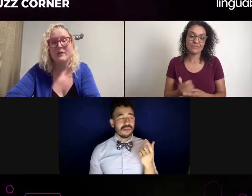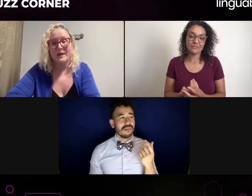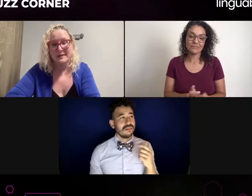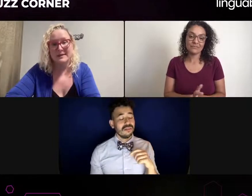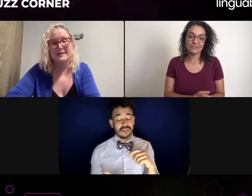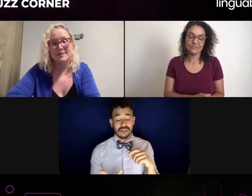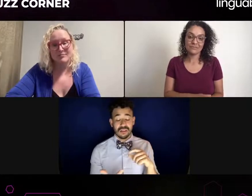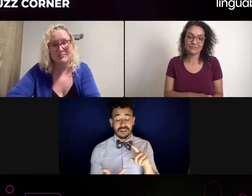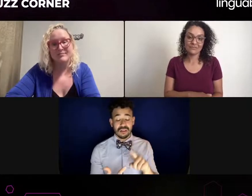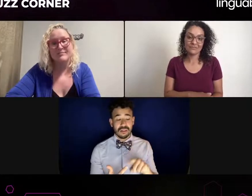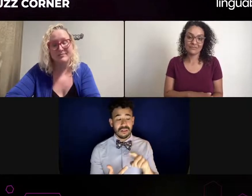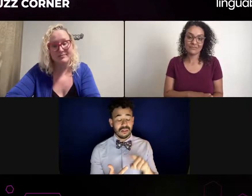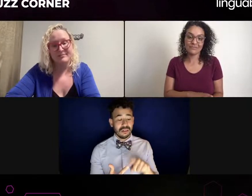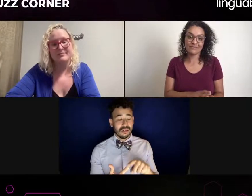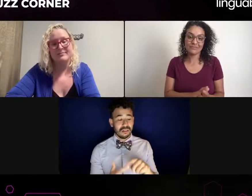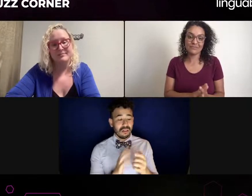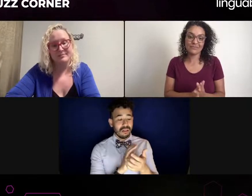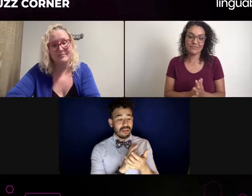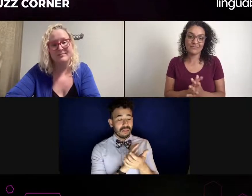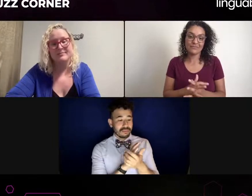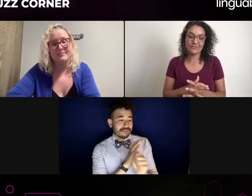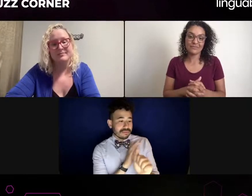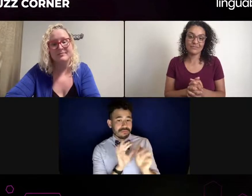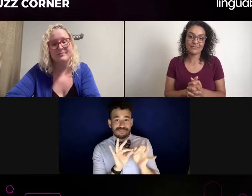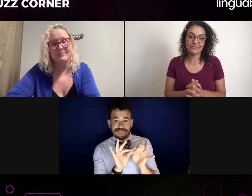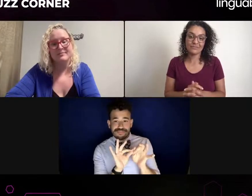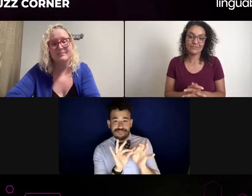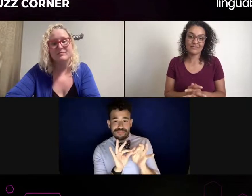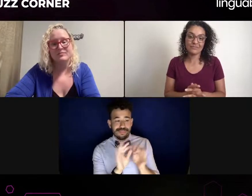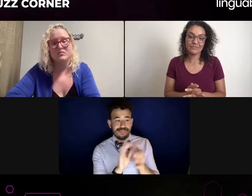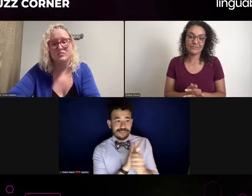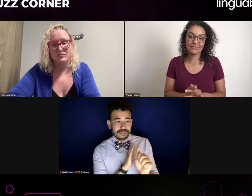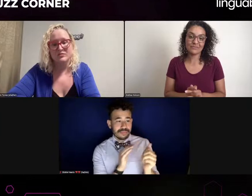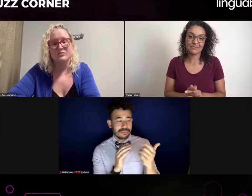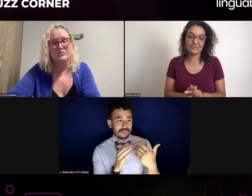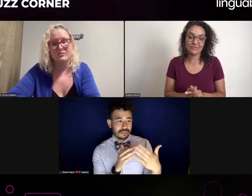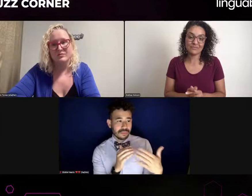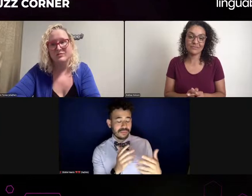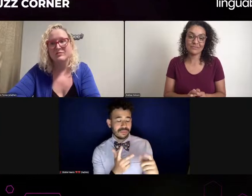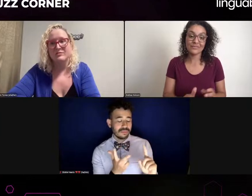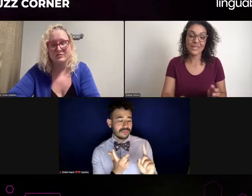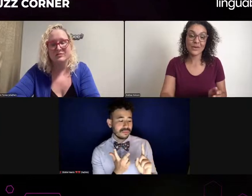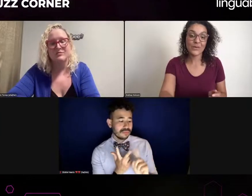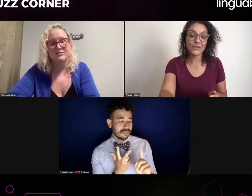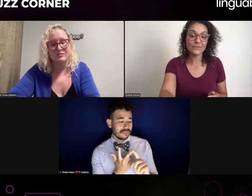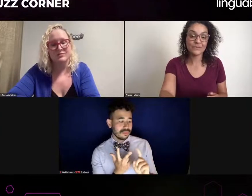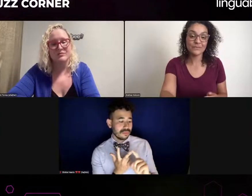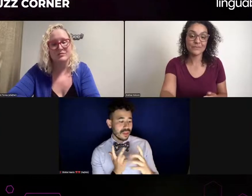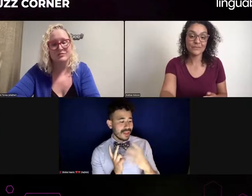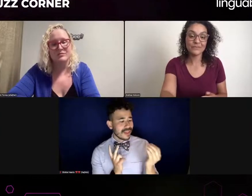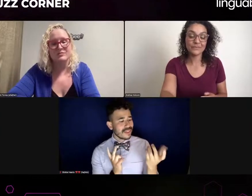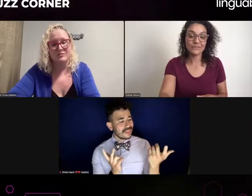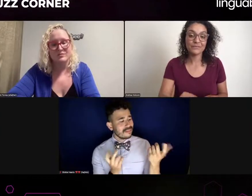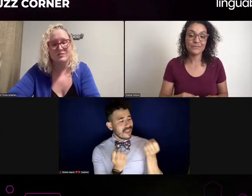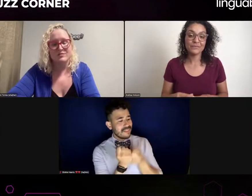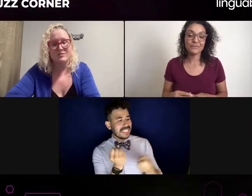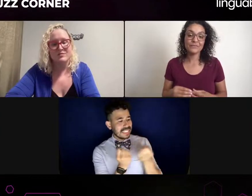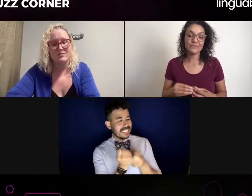and think of really so much that we need to talk about role space the concept of, you know,